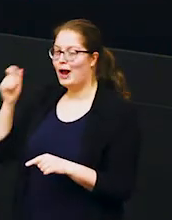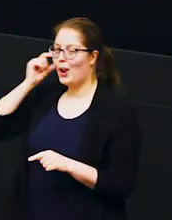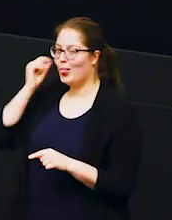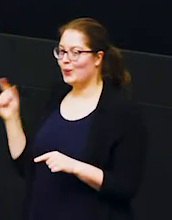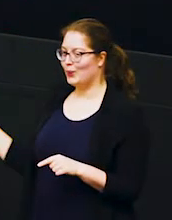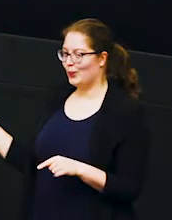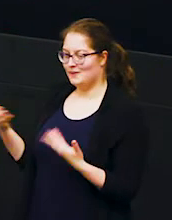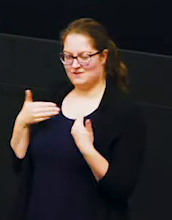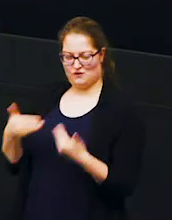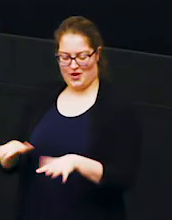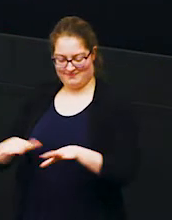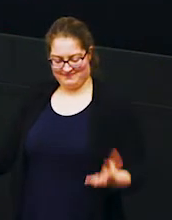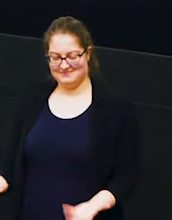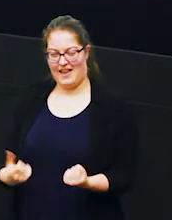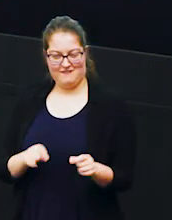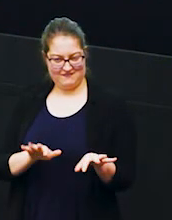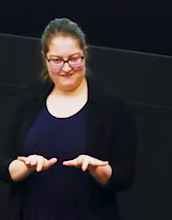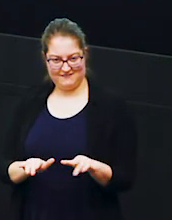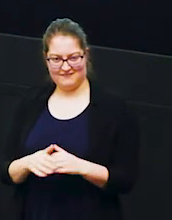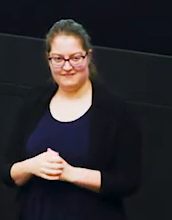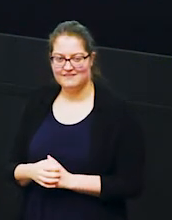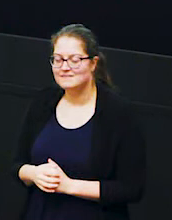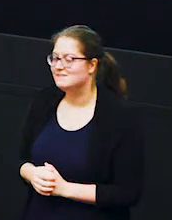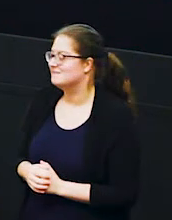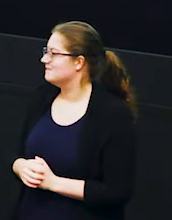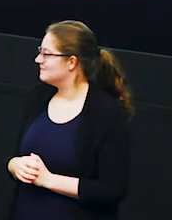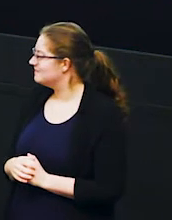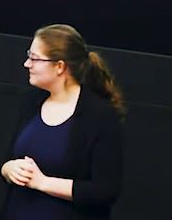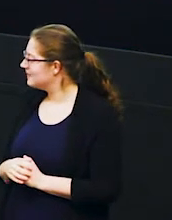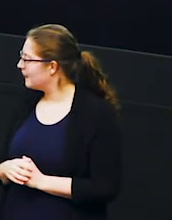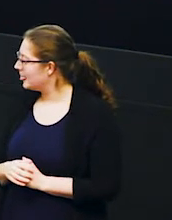here at the front earlier so you're right so you might notice in the picture i showed